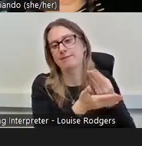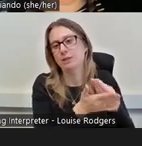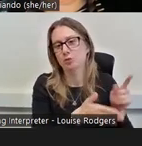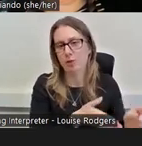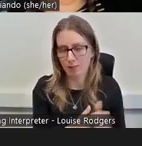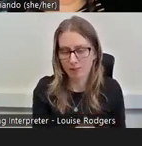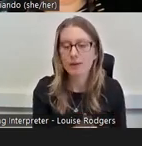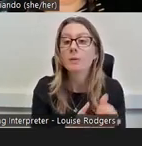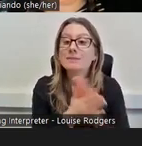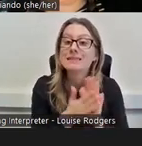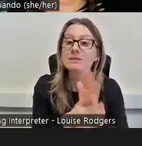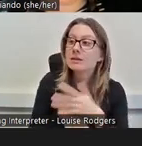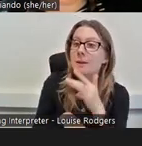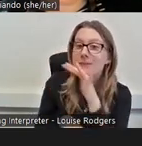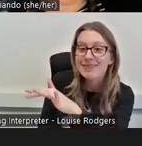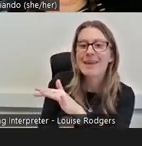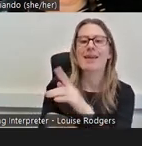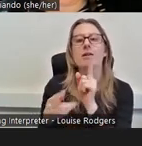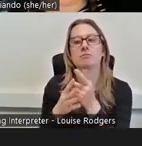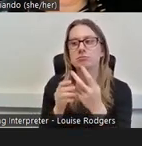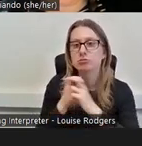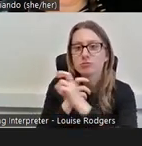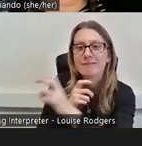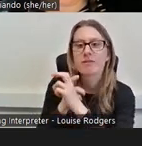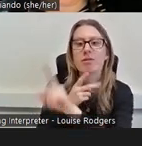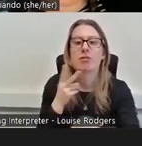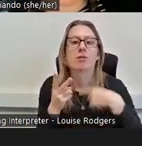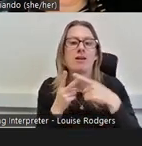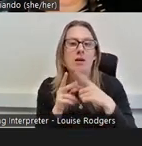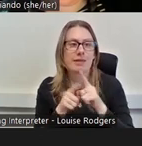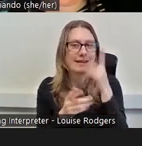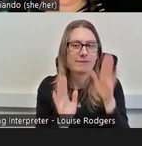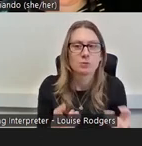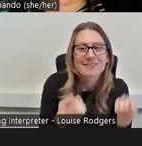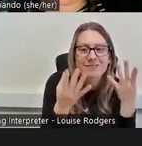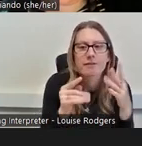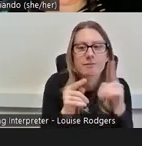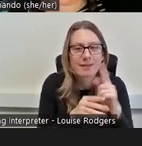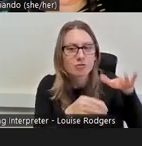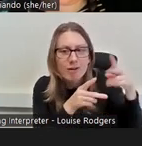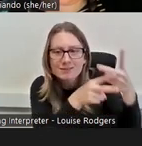there but also getting there and what other things they might be sacrificing to be there. Brilliant.